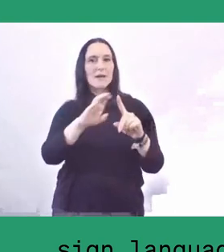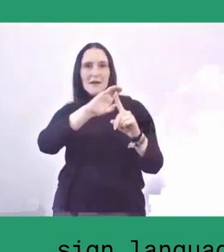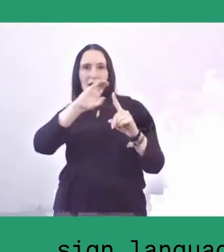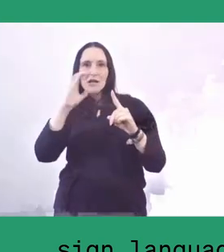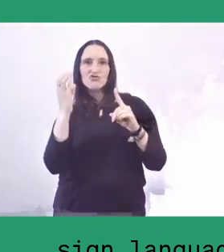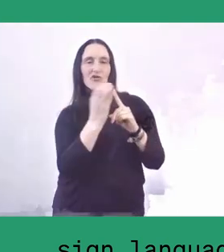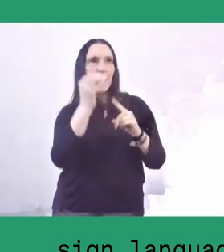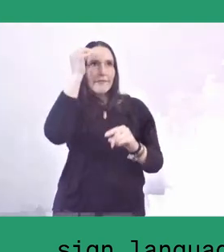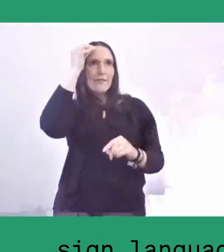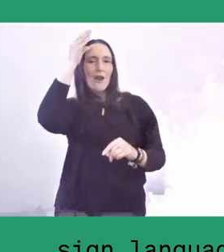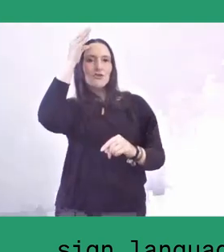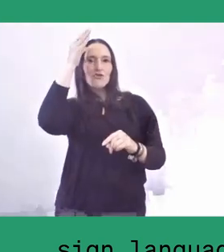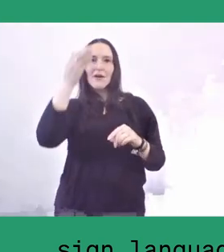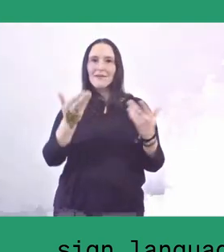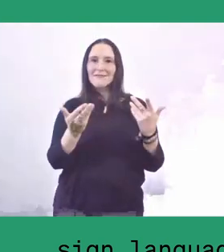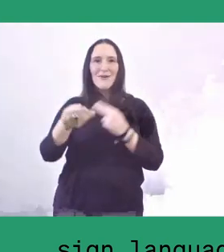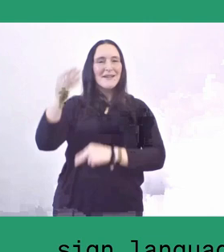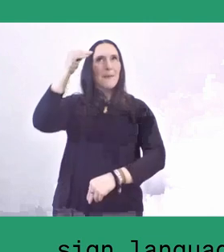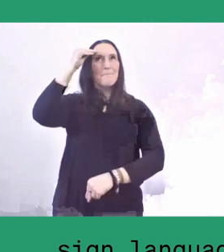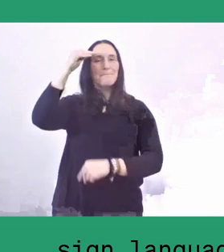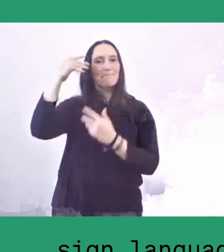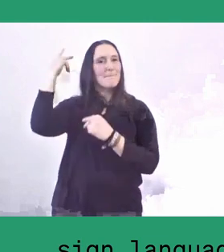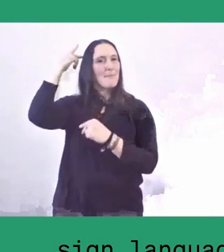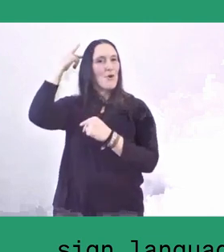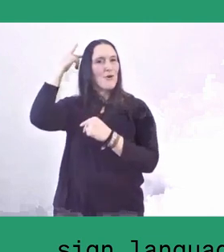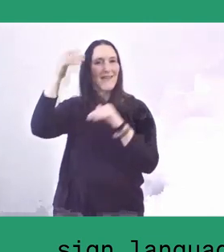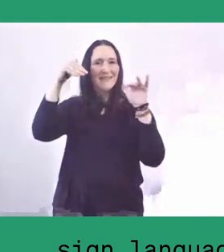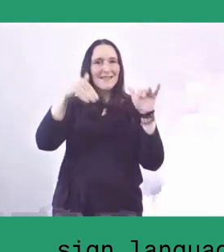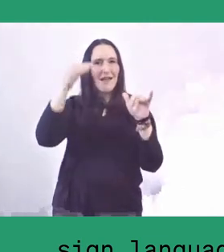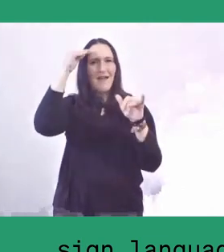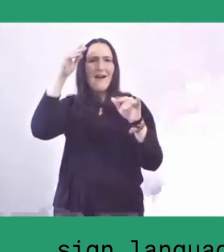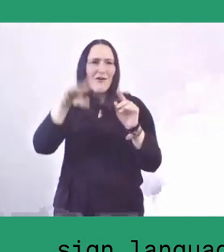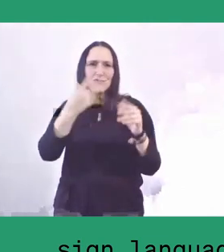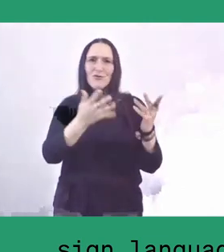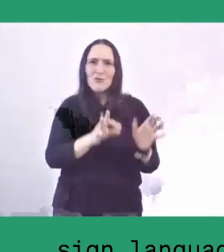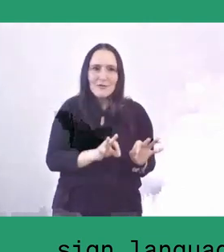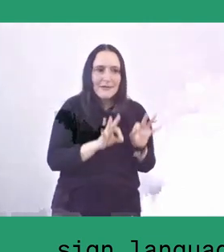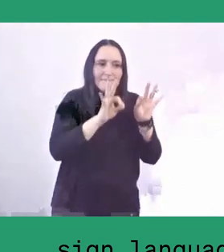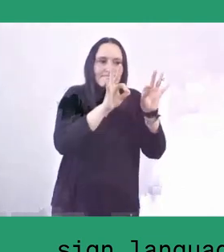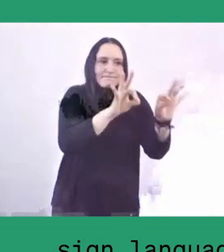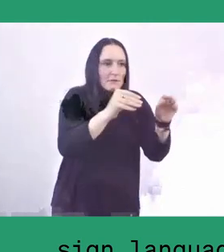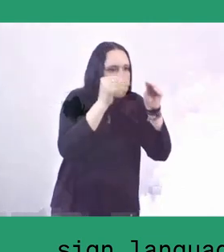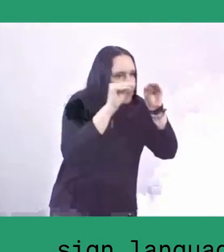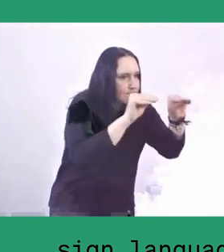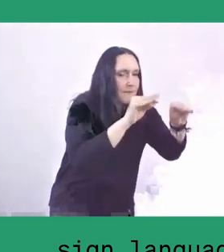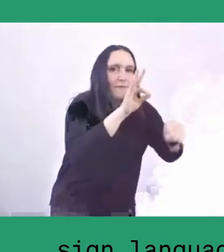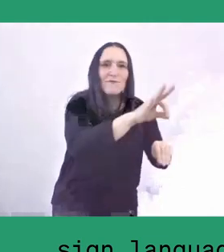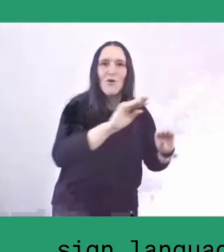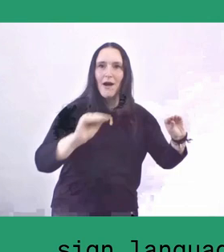for the young people. And also to transfer leadership for future regeneration.